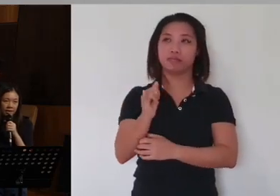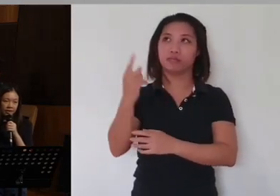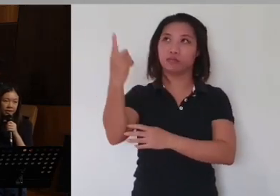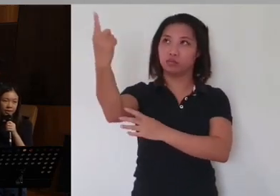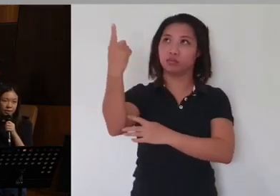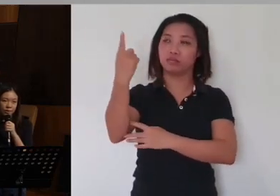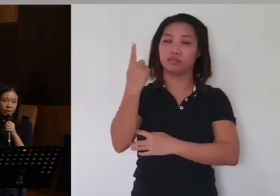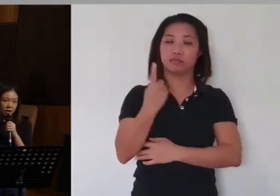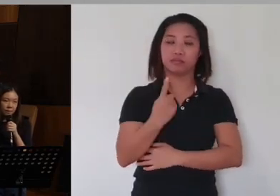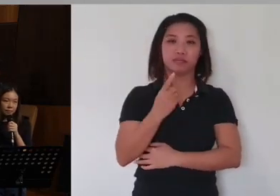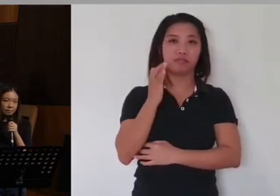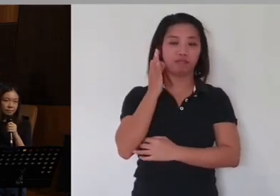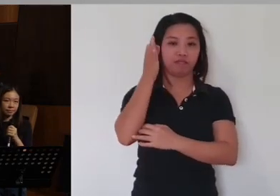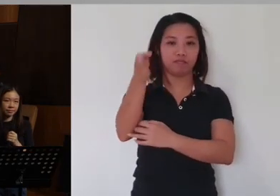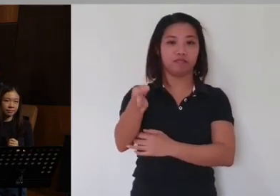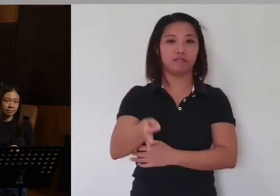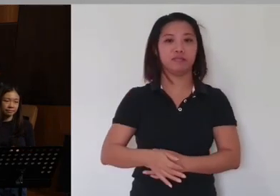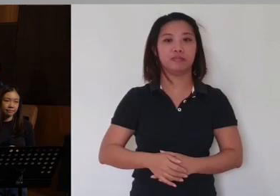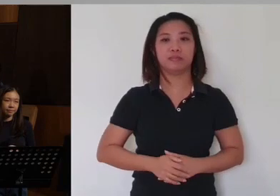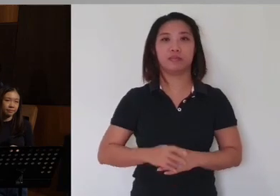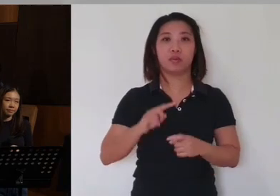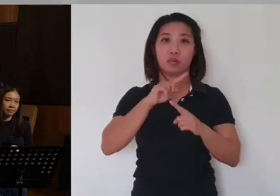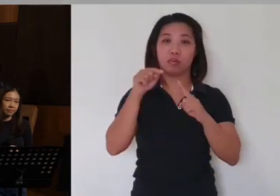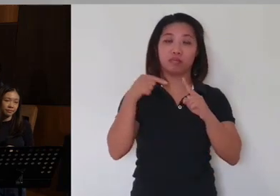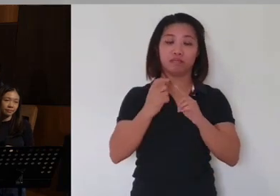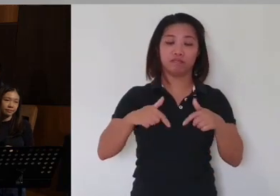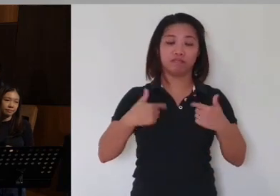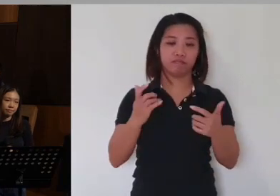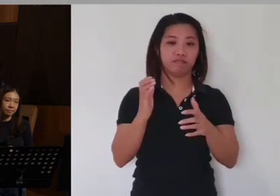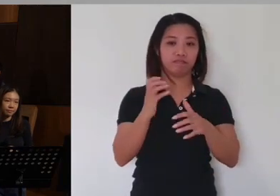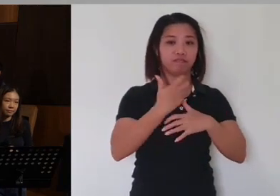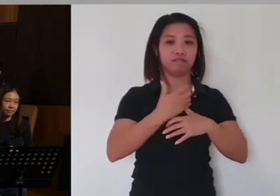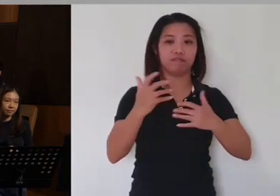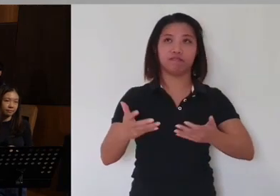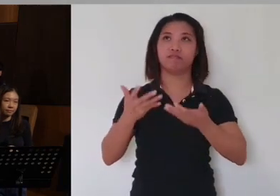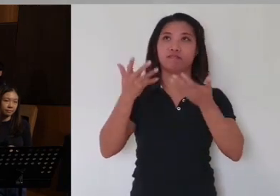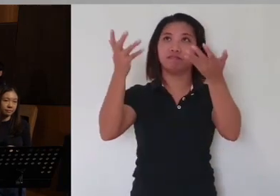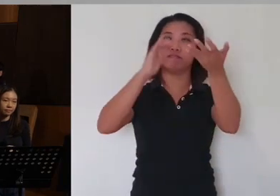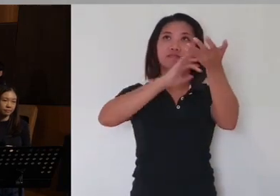and is to come!" And whenever the living creatures give glory and honor